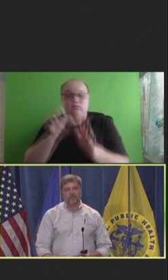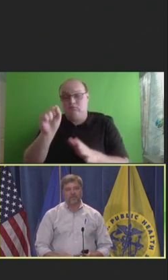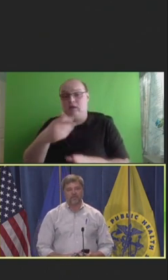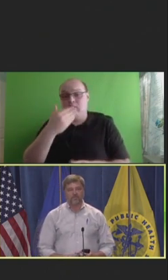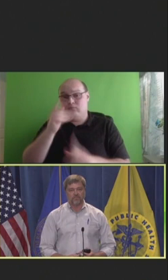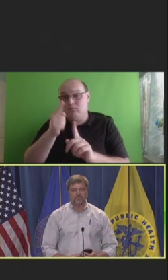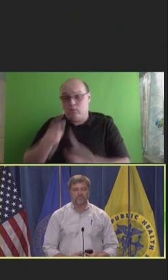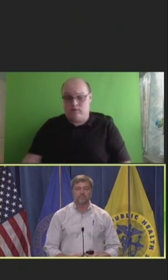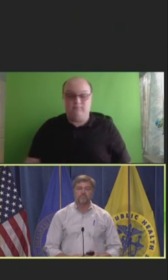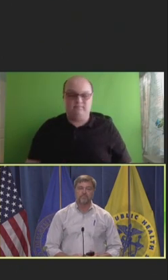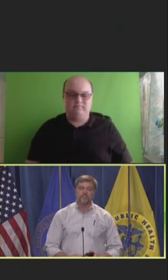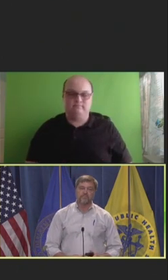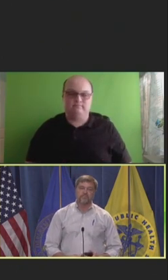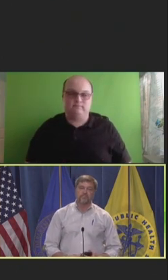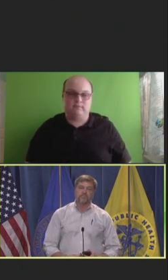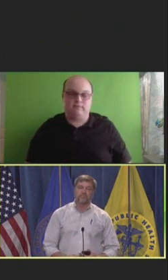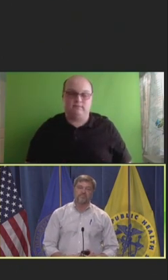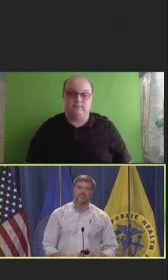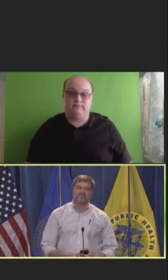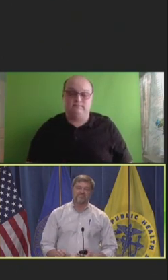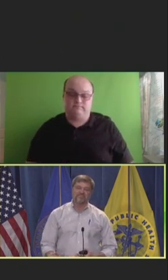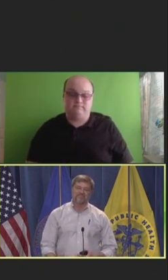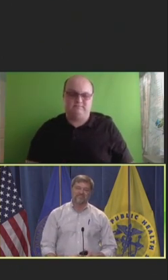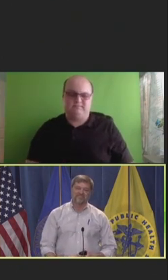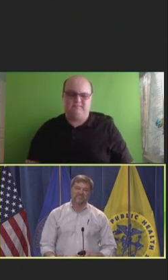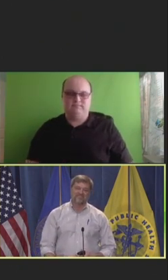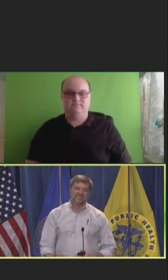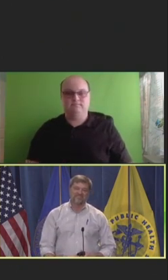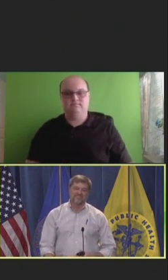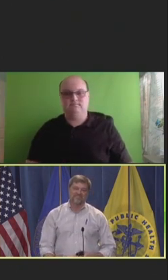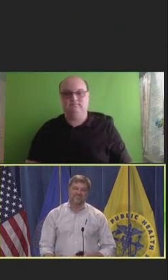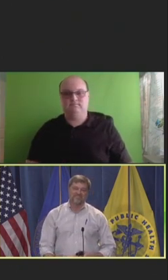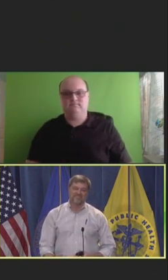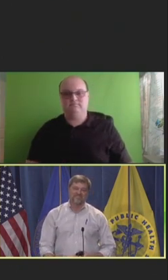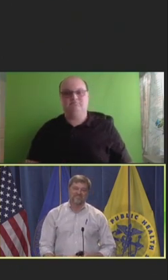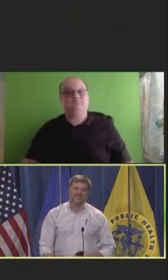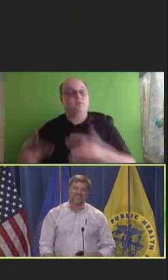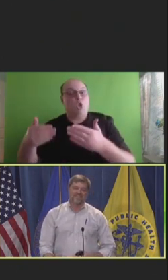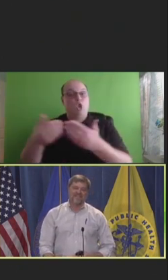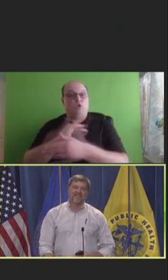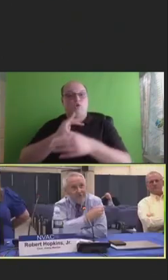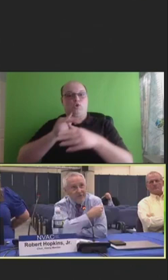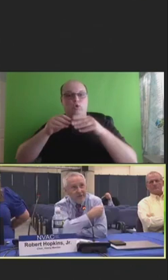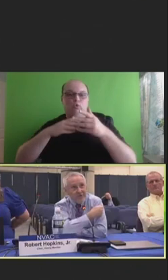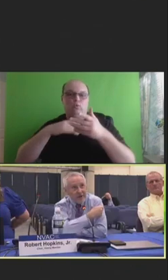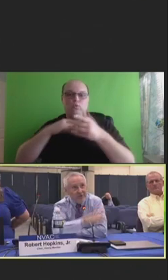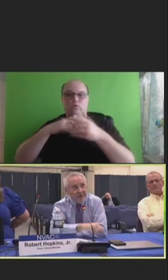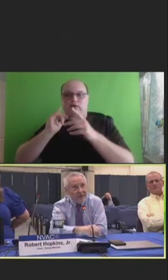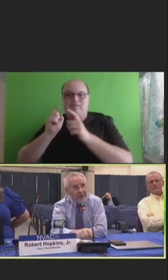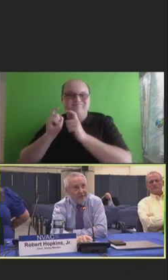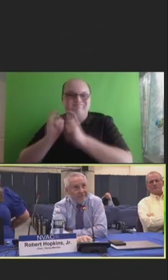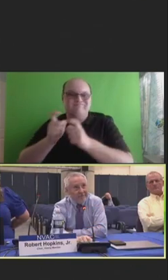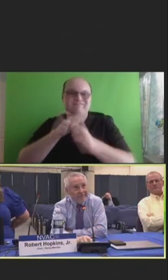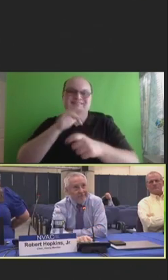Robert Hopkins, Jr.: And add another permutation of potential new delivery systems beyond just the injection into the arm.